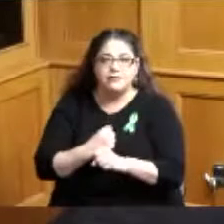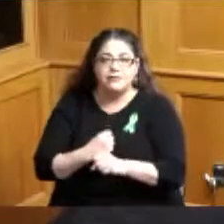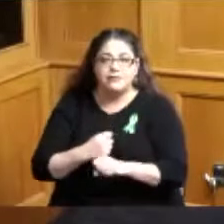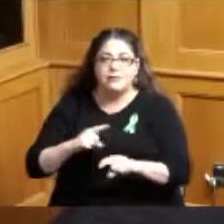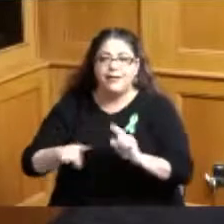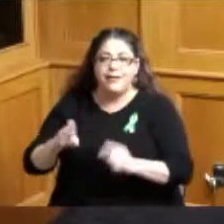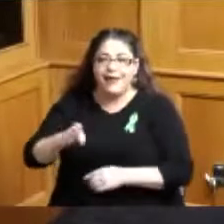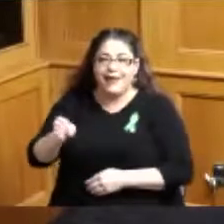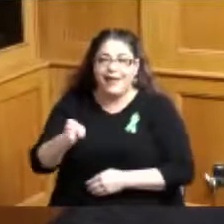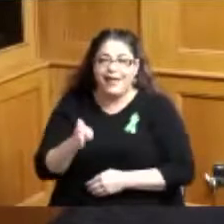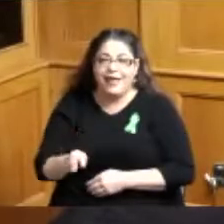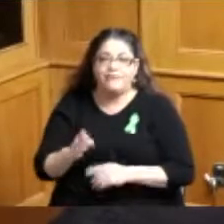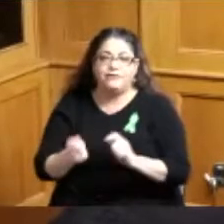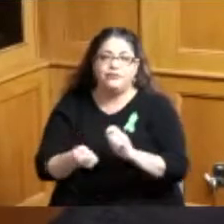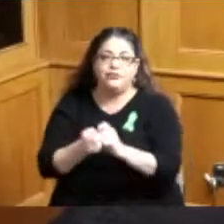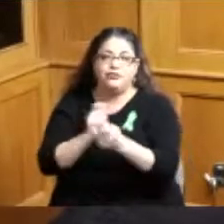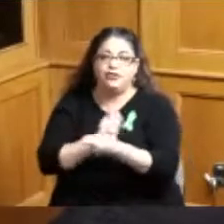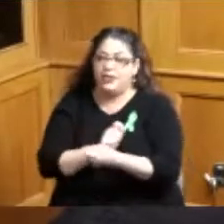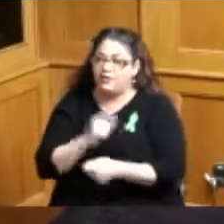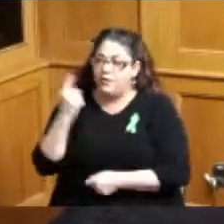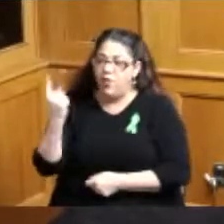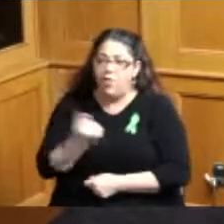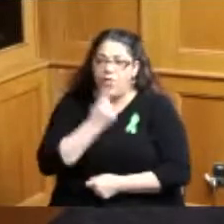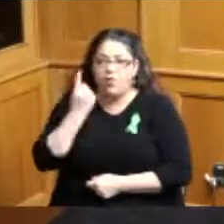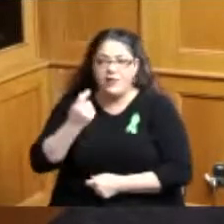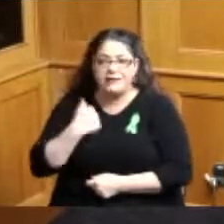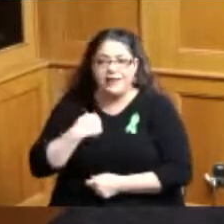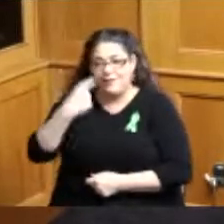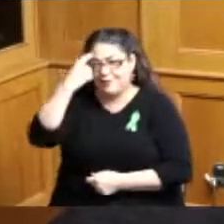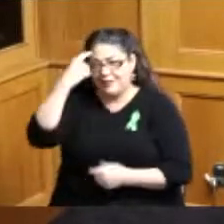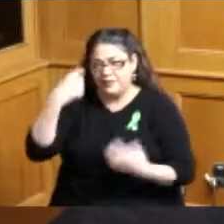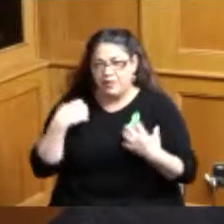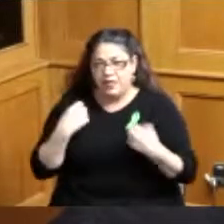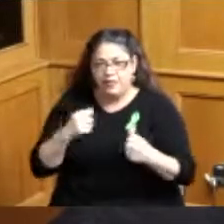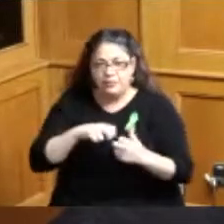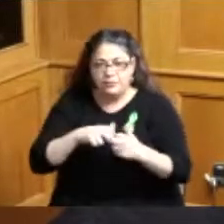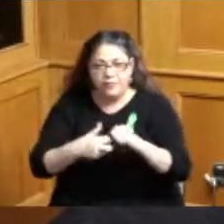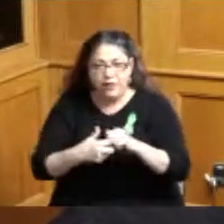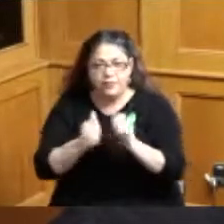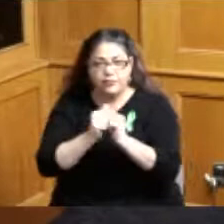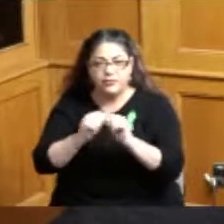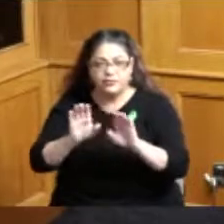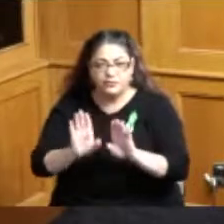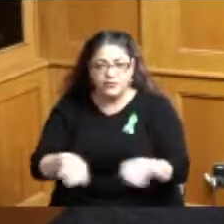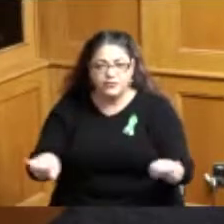there's always issues as it relates to to mental health and especially with children that we need